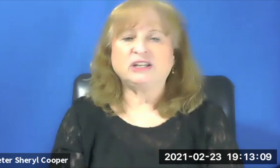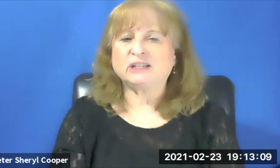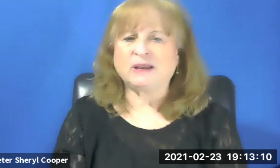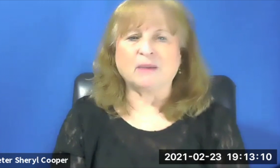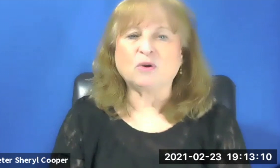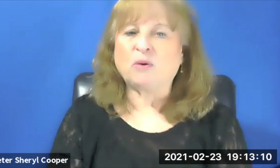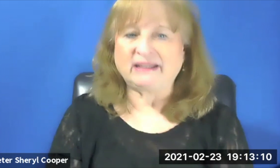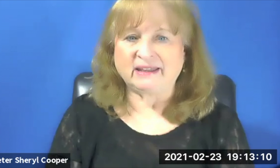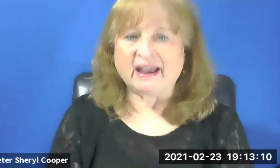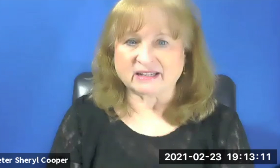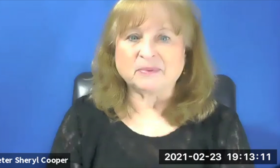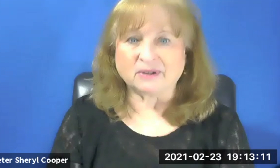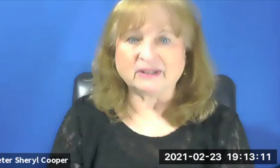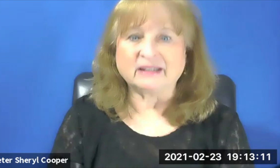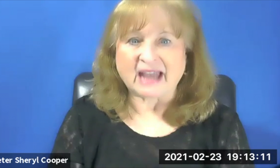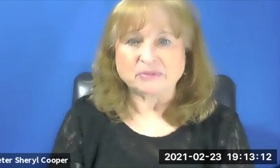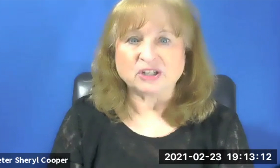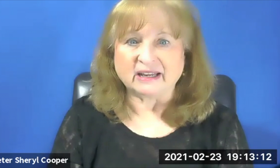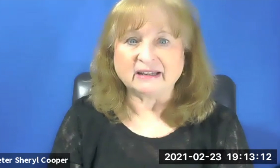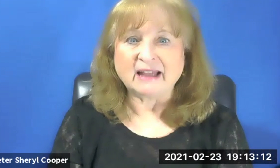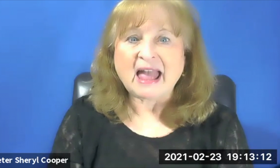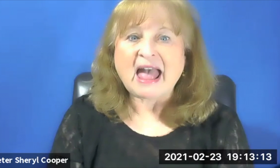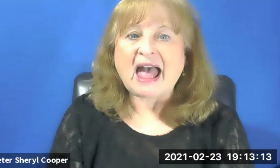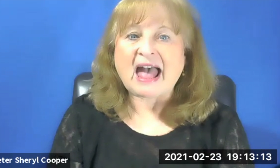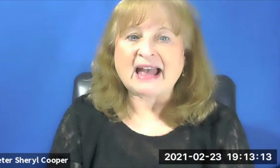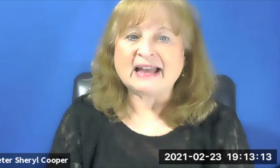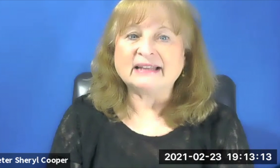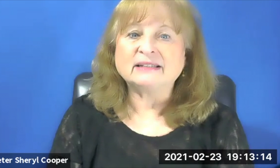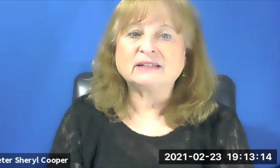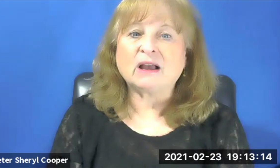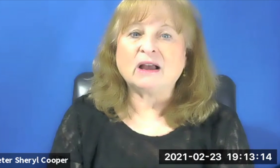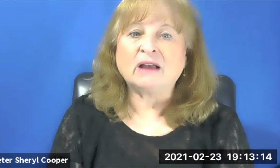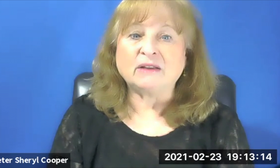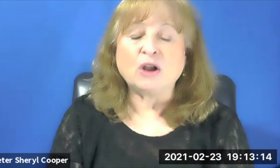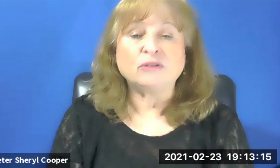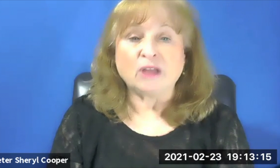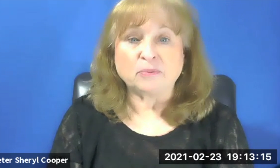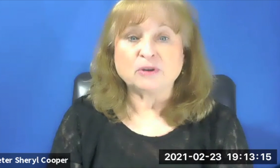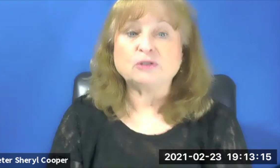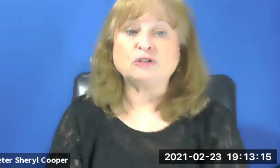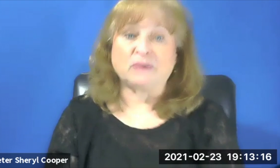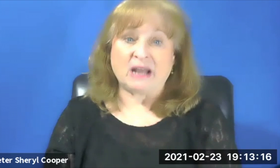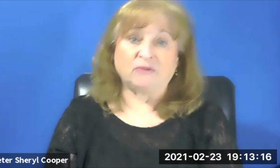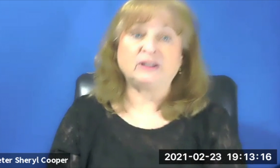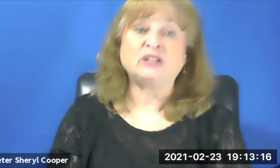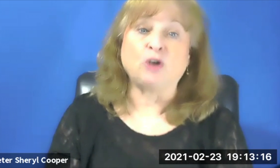She has become quite the expert in captioning . And another person who's been helpful is